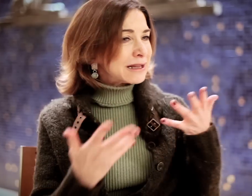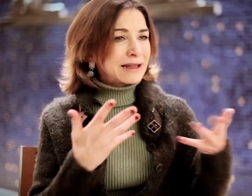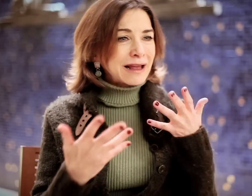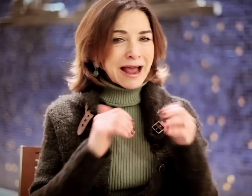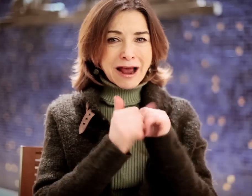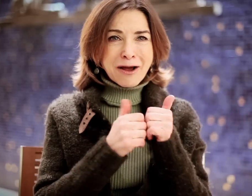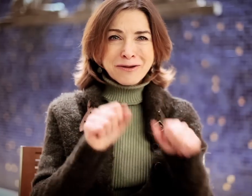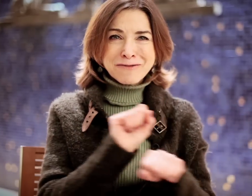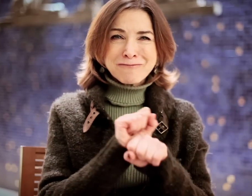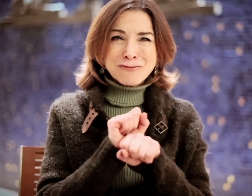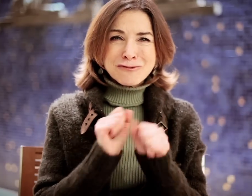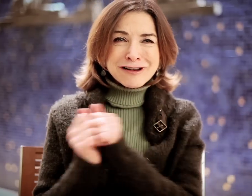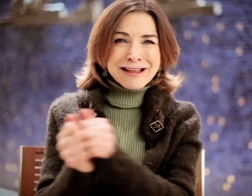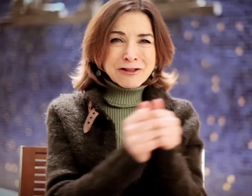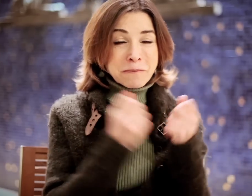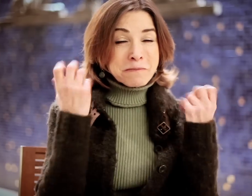...and start to figure out how we can work together.